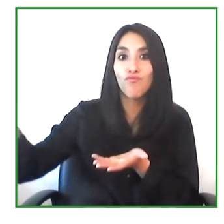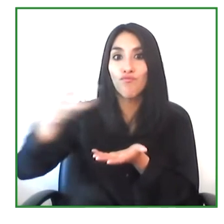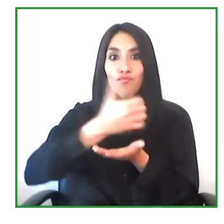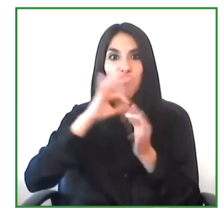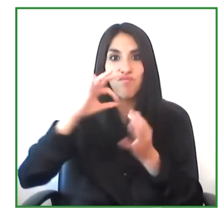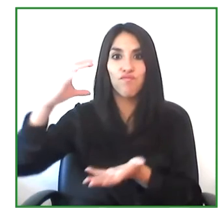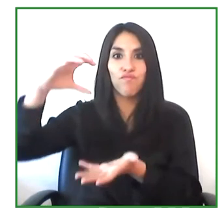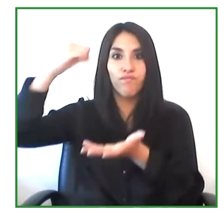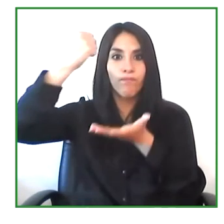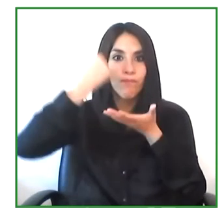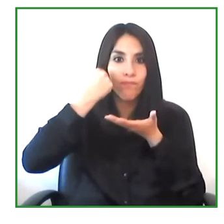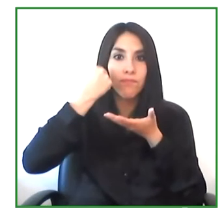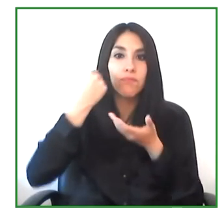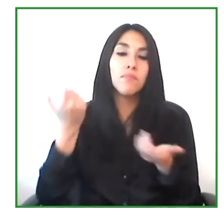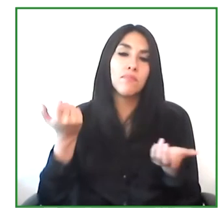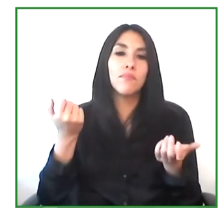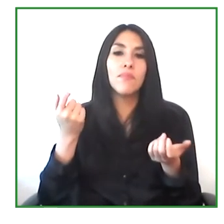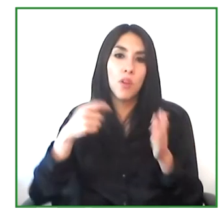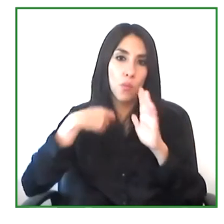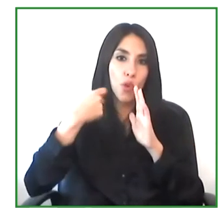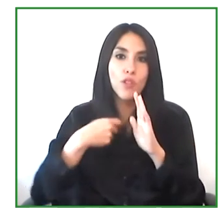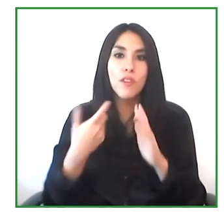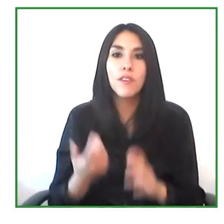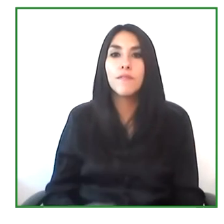But I think that it will be able to be replicated